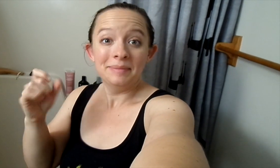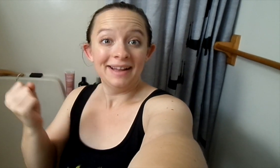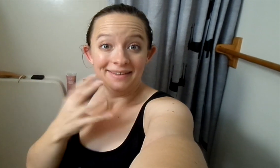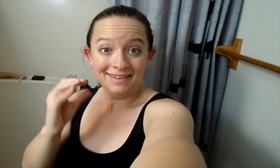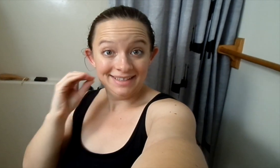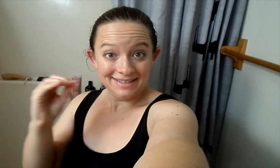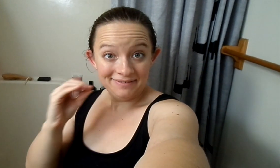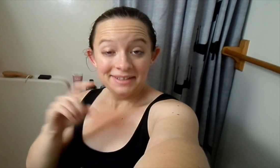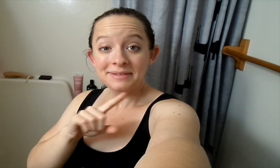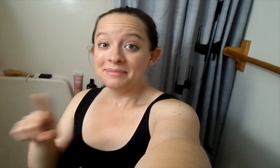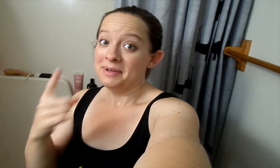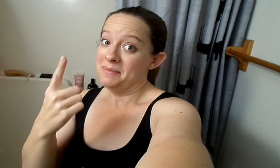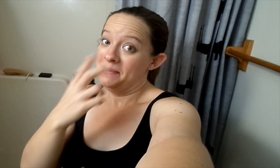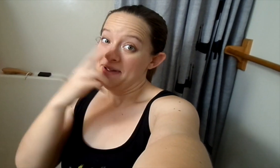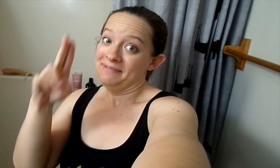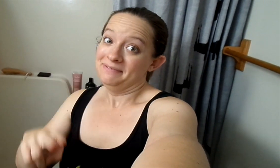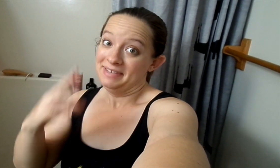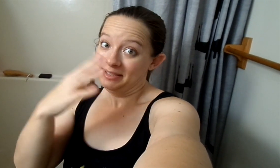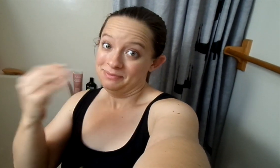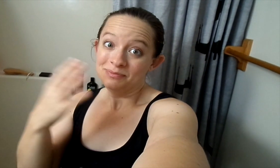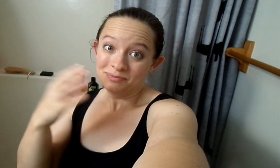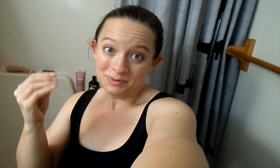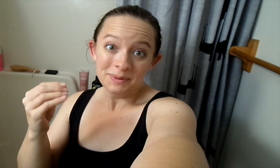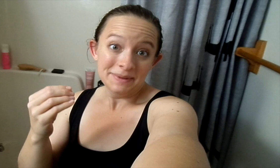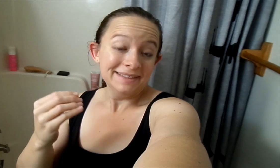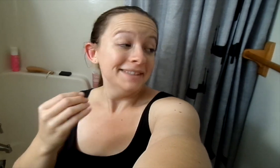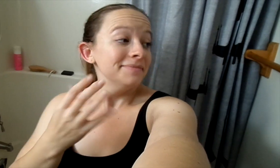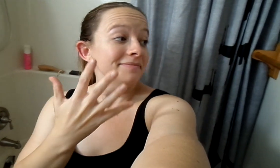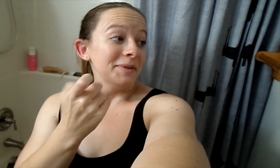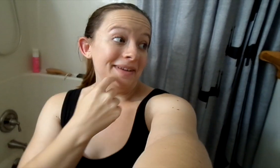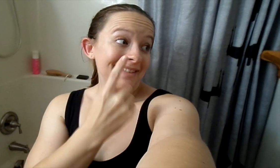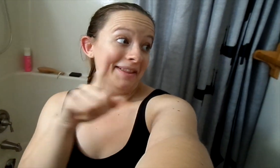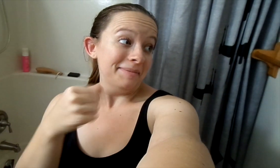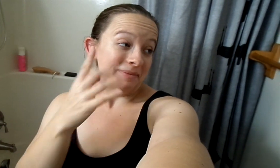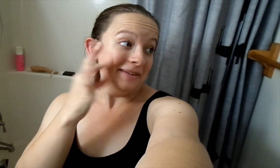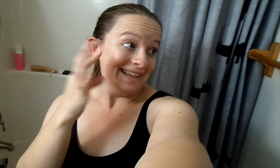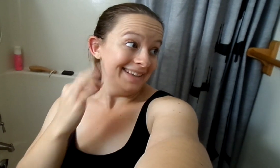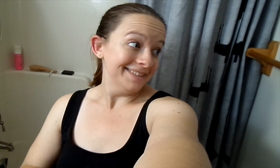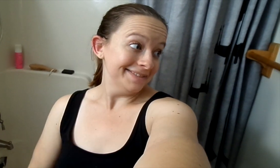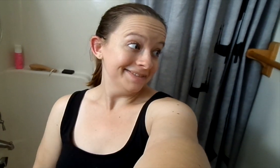But everything is fixed. We have a fun story. You want to tell them about the cats?